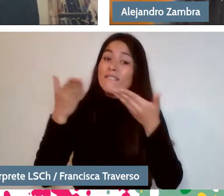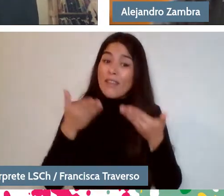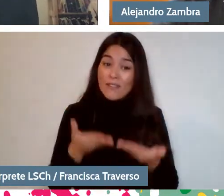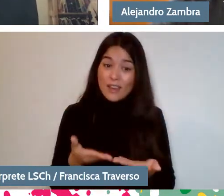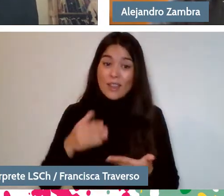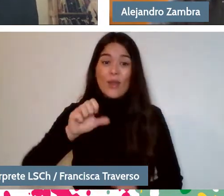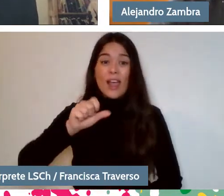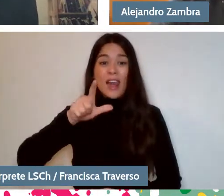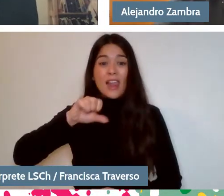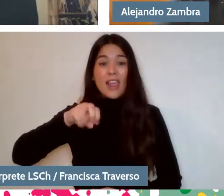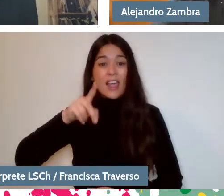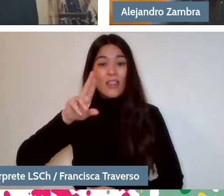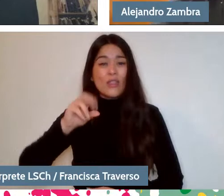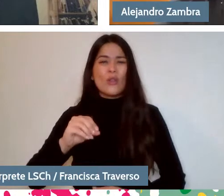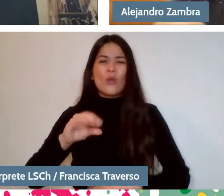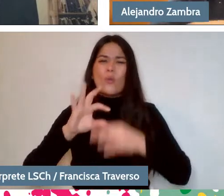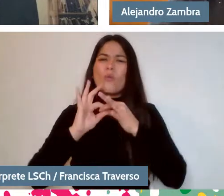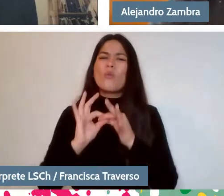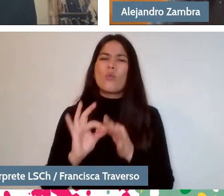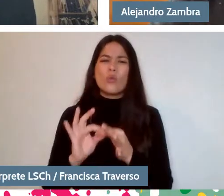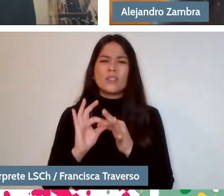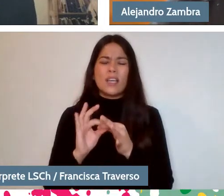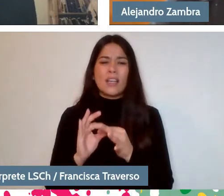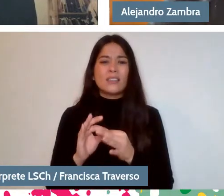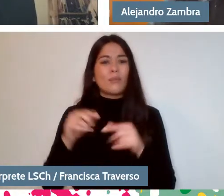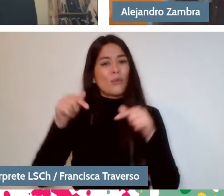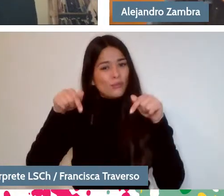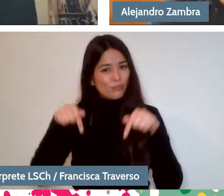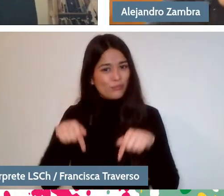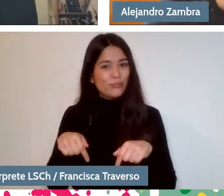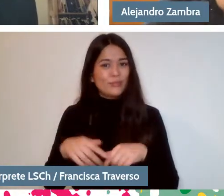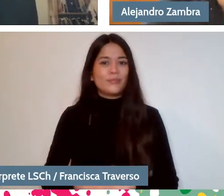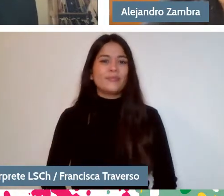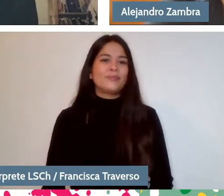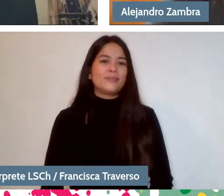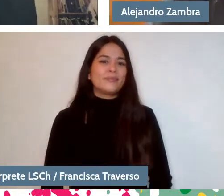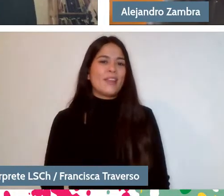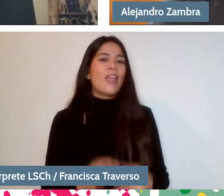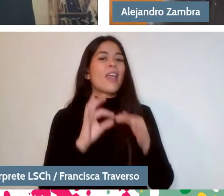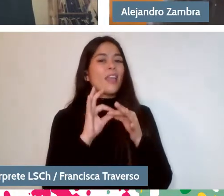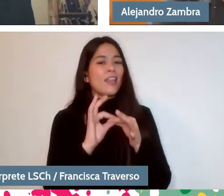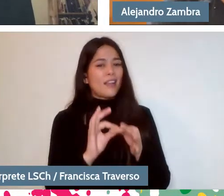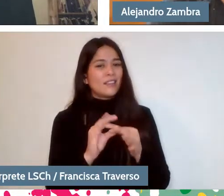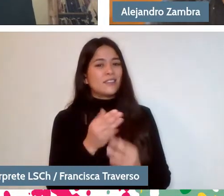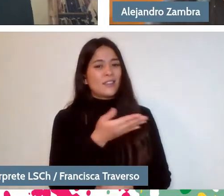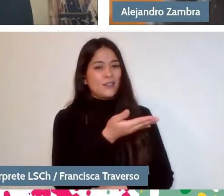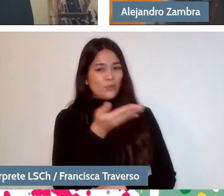Thank you very much for being here. Thank you very much. To Miryam.